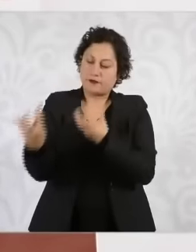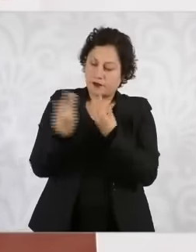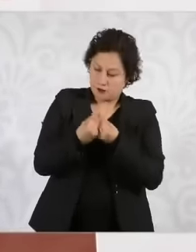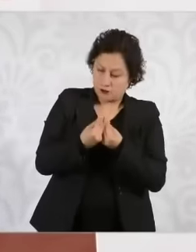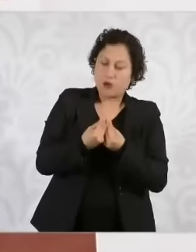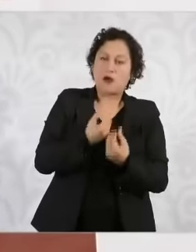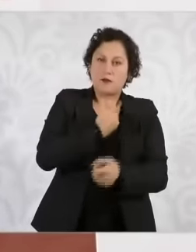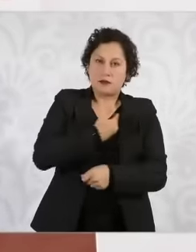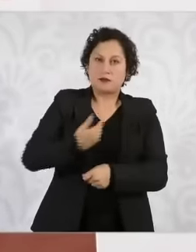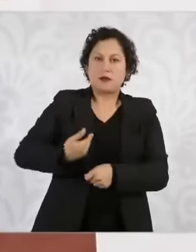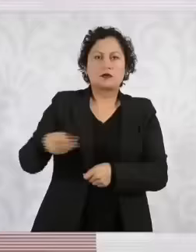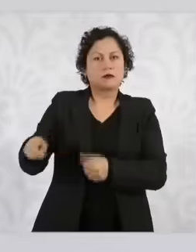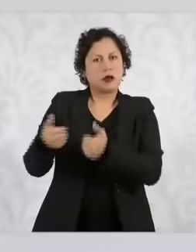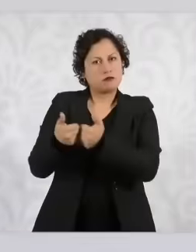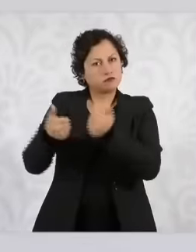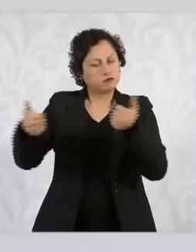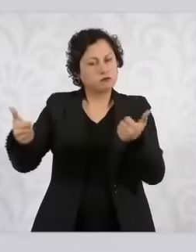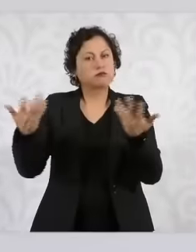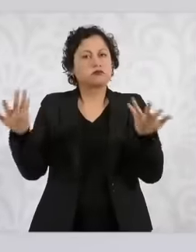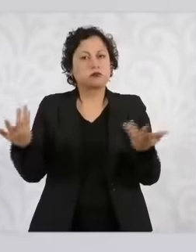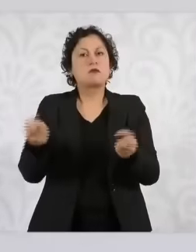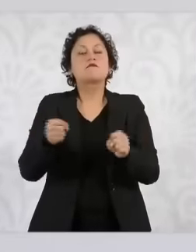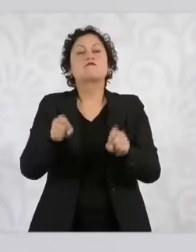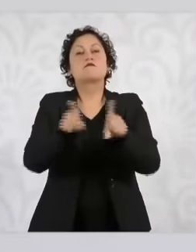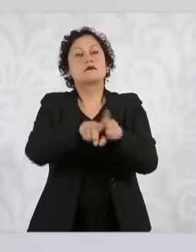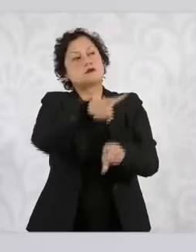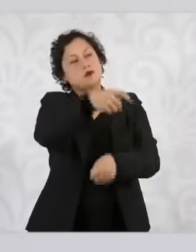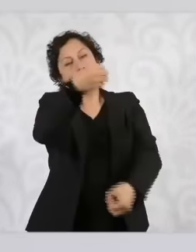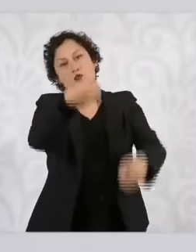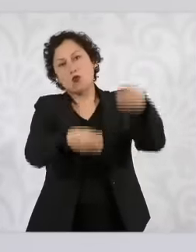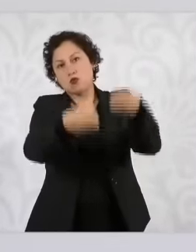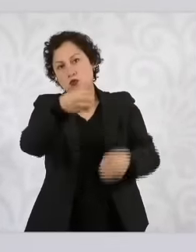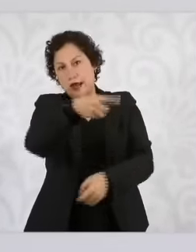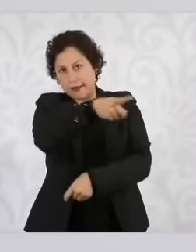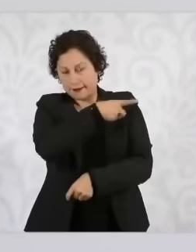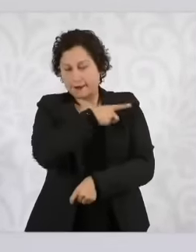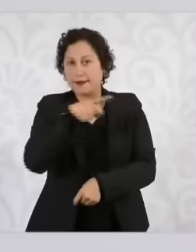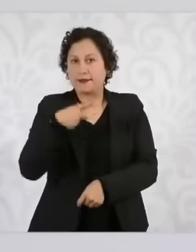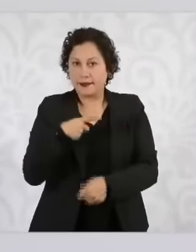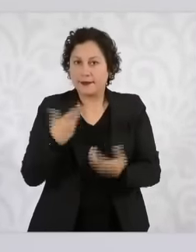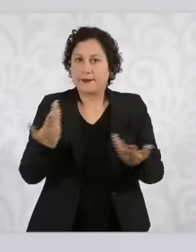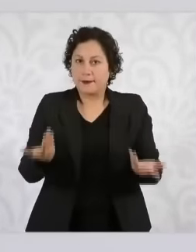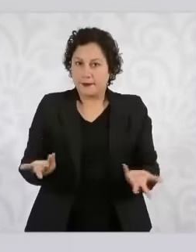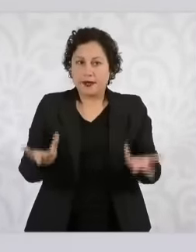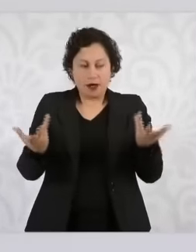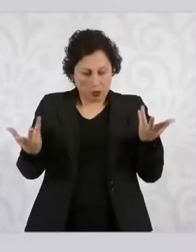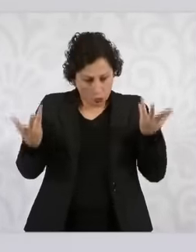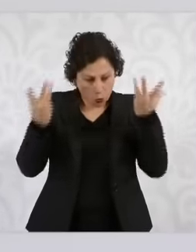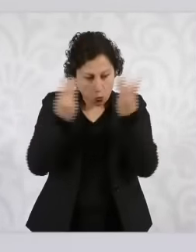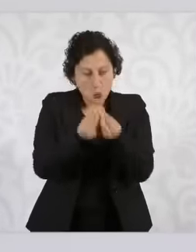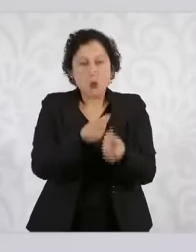autonomy and the judicial power that has to be part of the pacification process and that is why